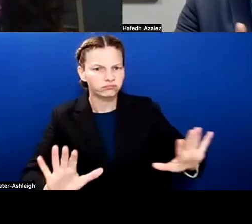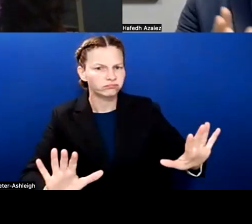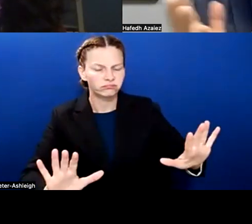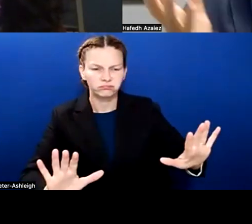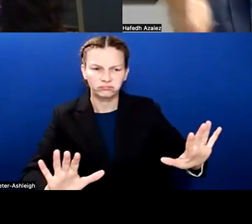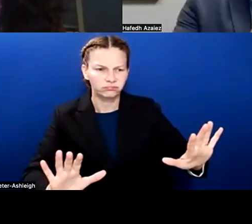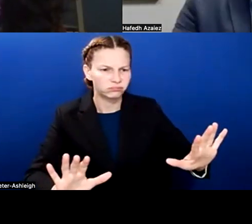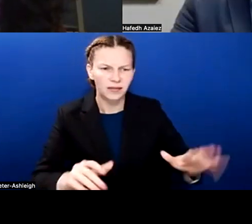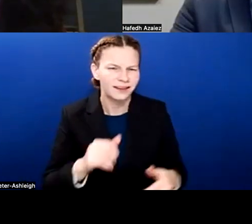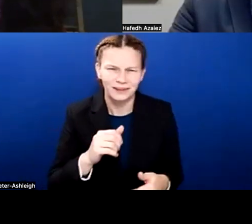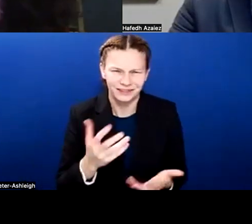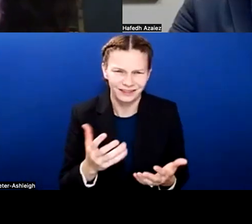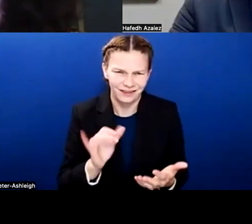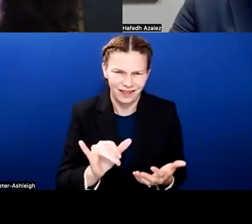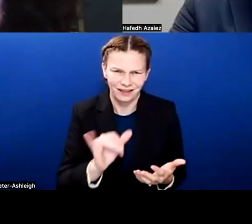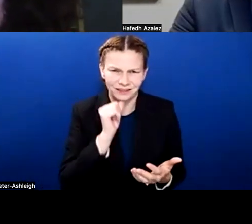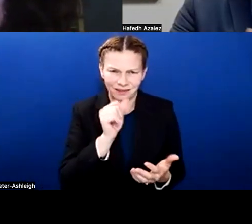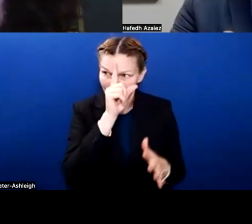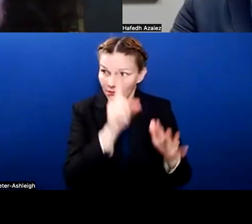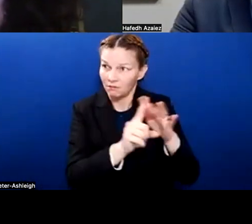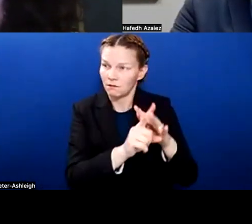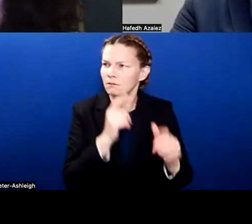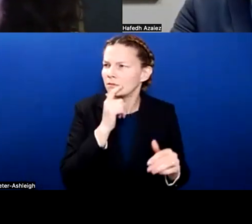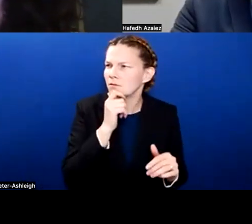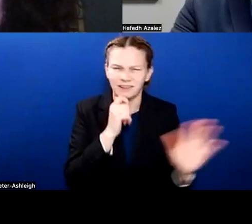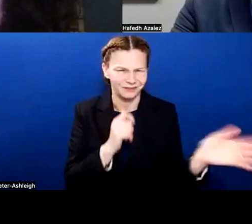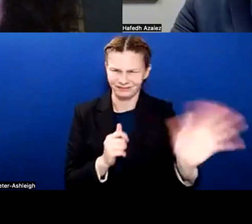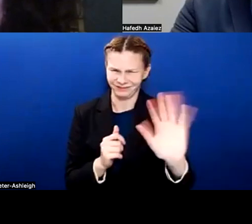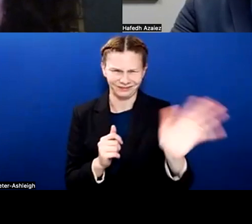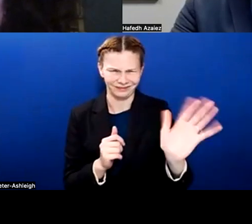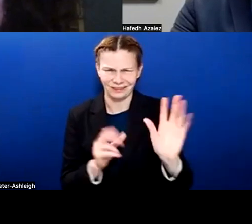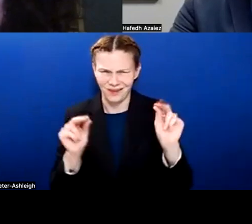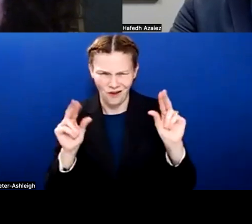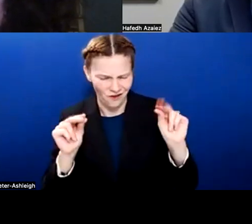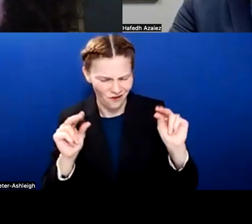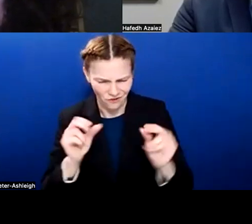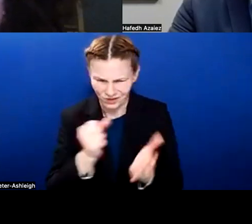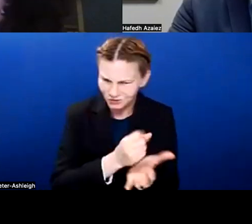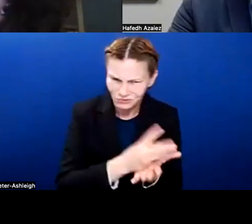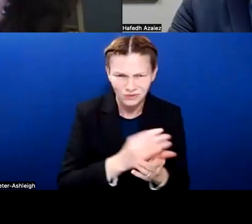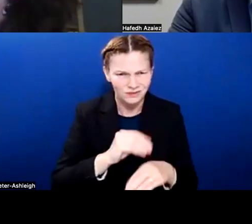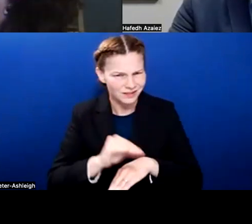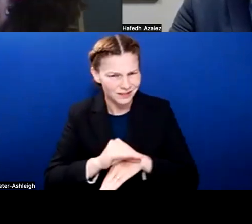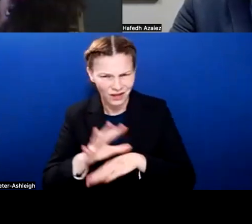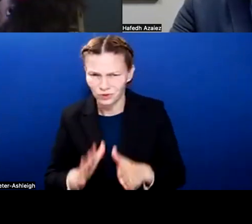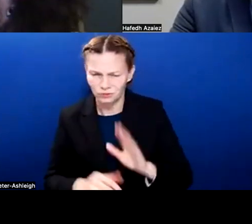It's not even an option as I said, like not for our counselors, not for our social workers. Thank you.